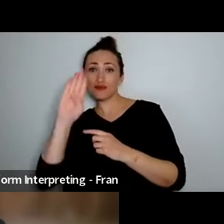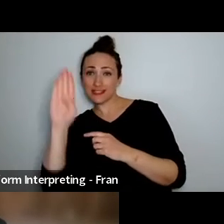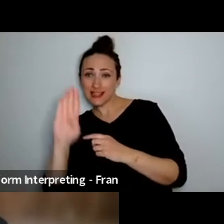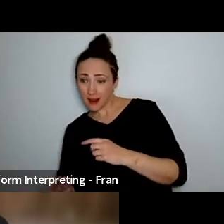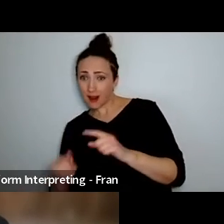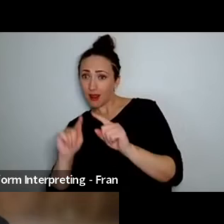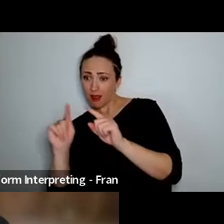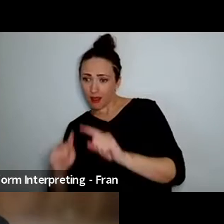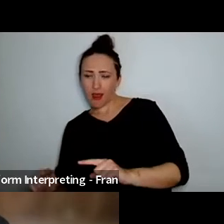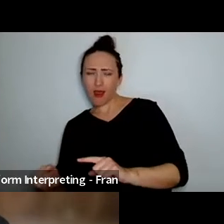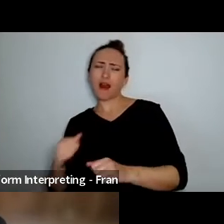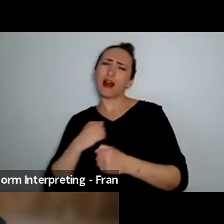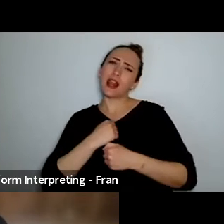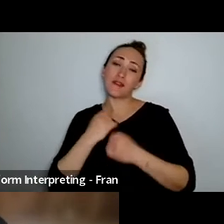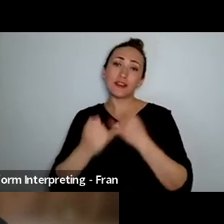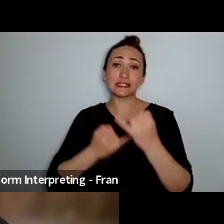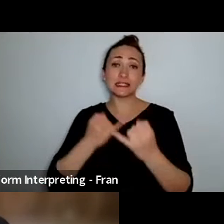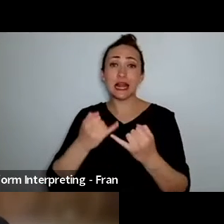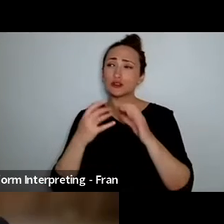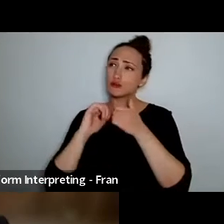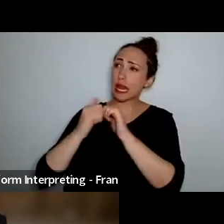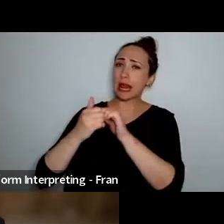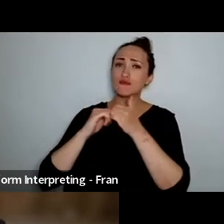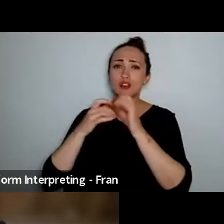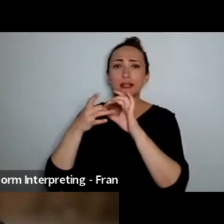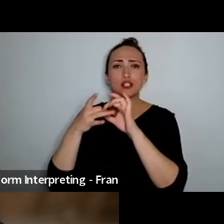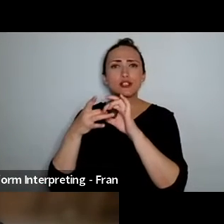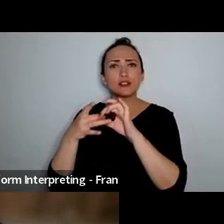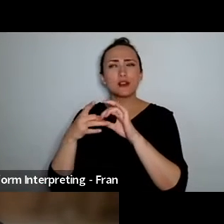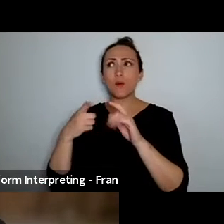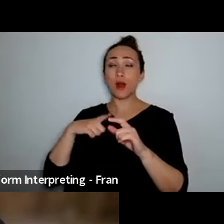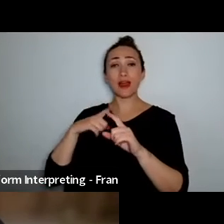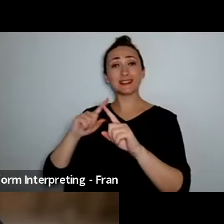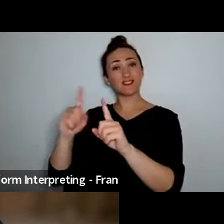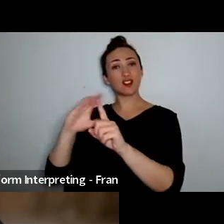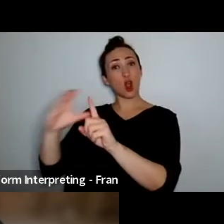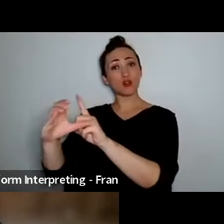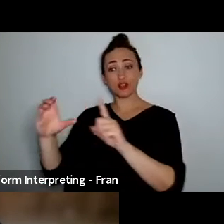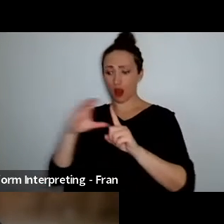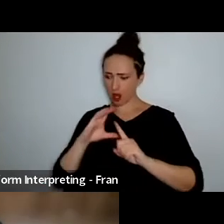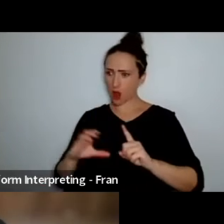the international collaborations uh learning about each other the cultural differences and and the